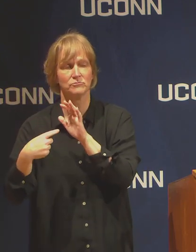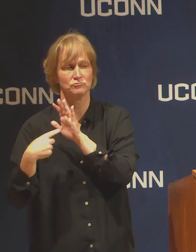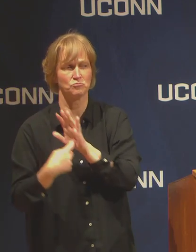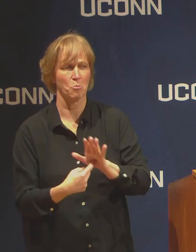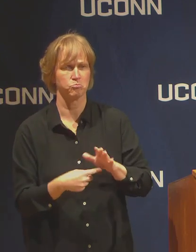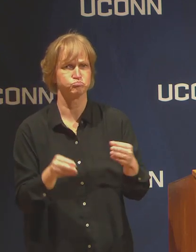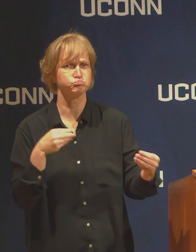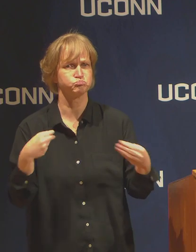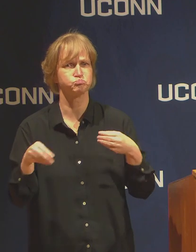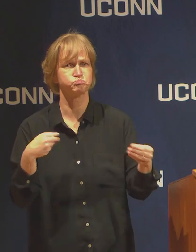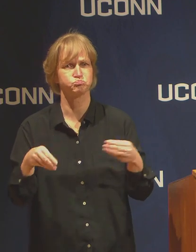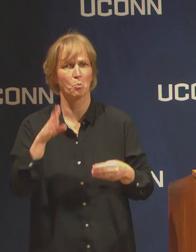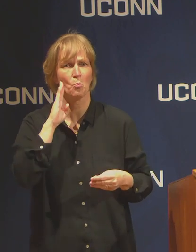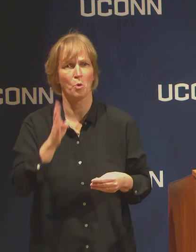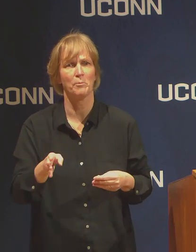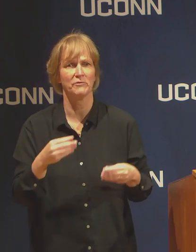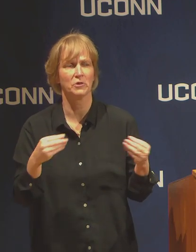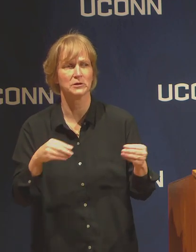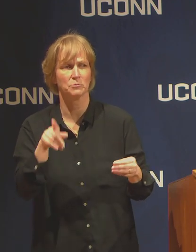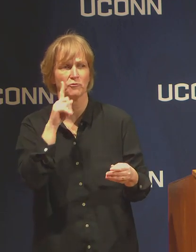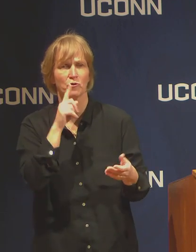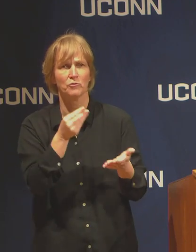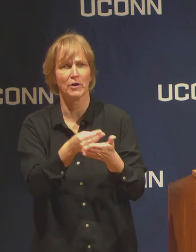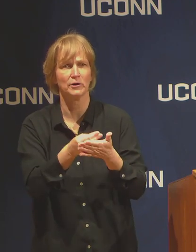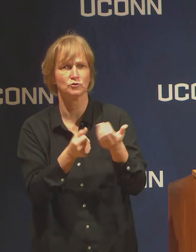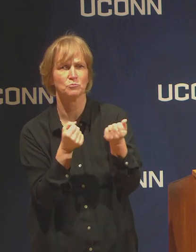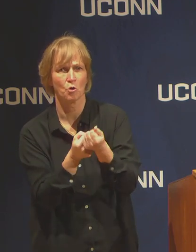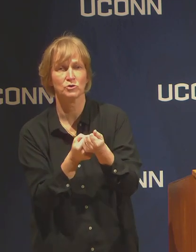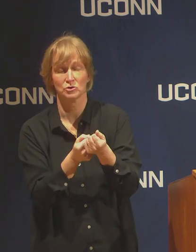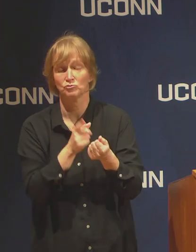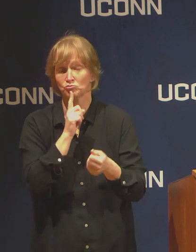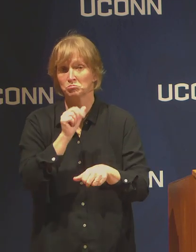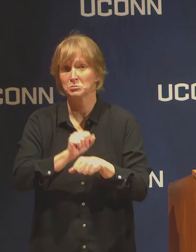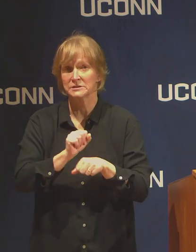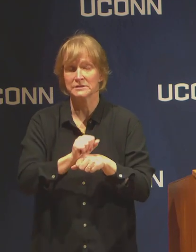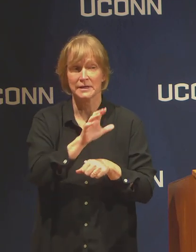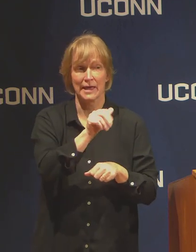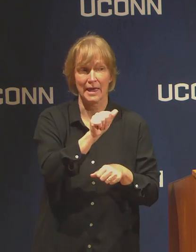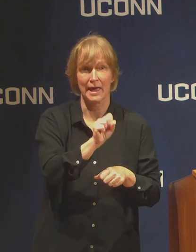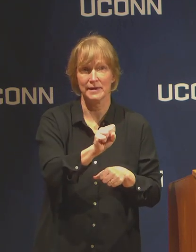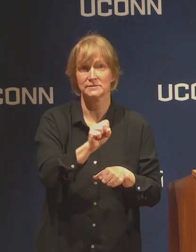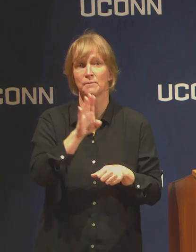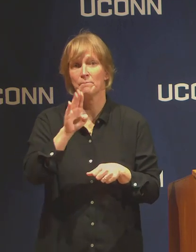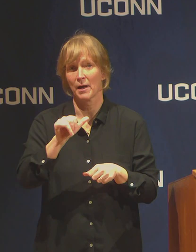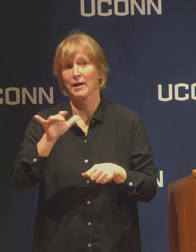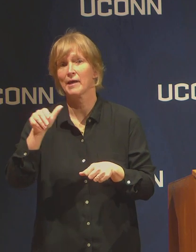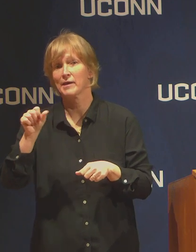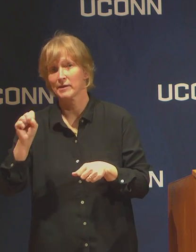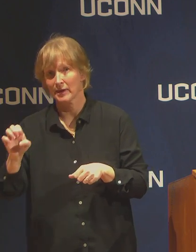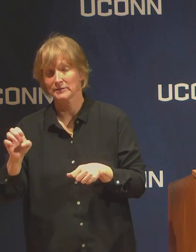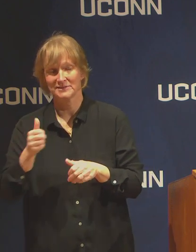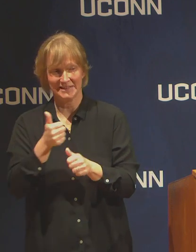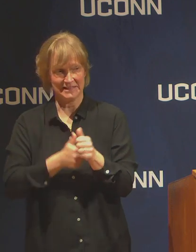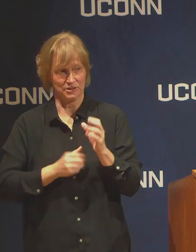of that kind of support, so it is case by case. Each faculty member has to consult with their program member,